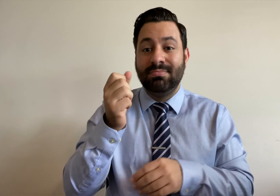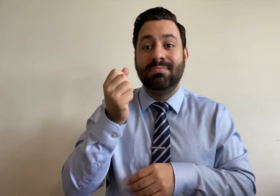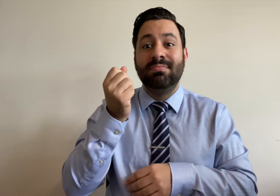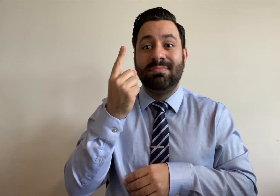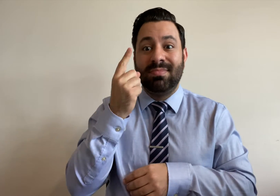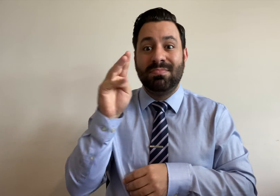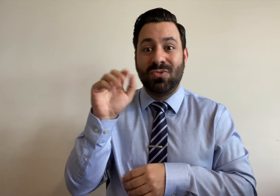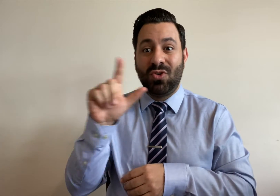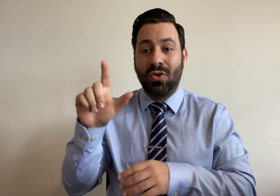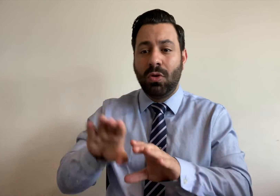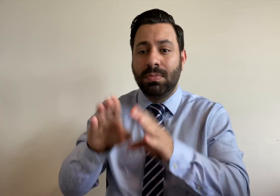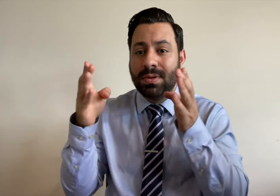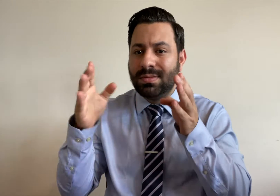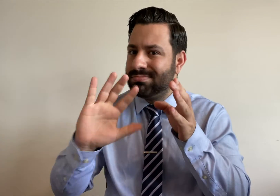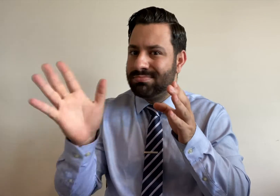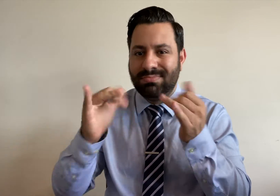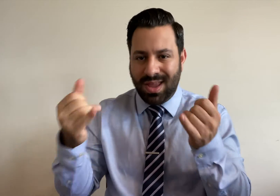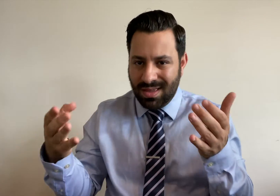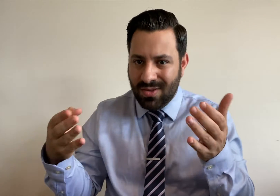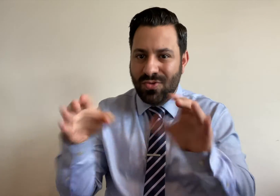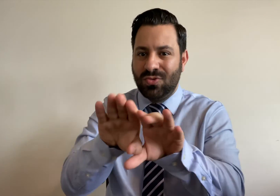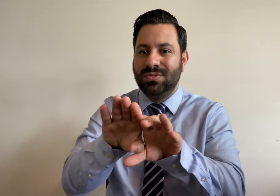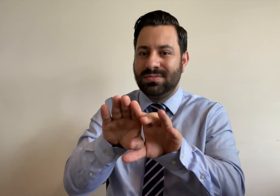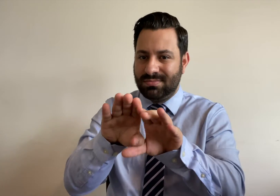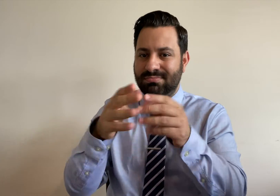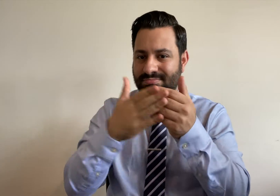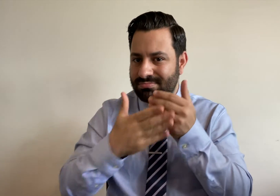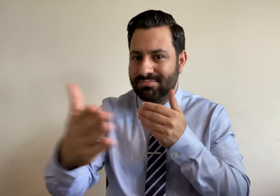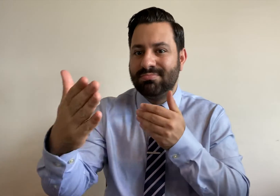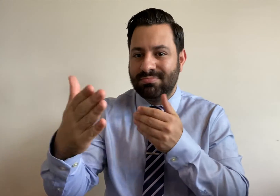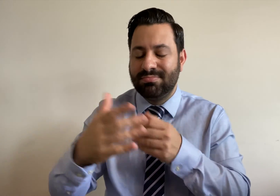and as of March 19 at 5pm, shopping malls will also be closed.